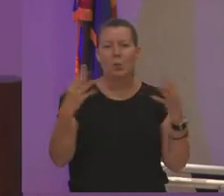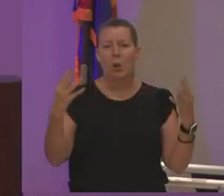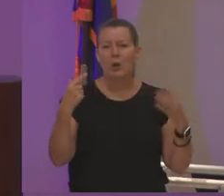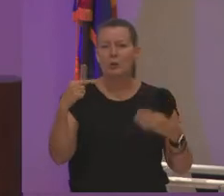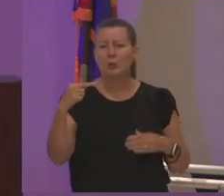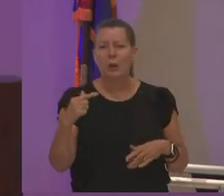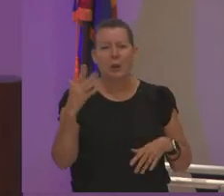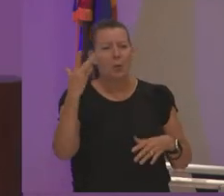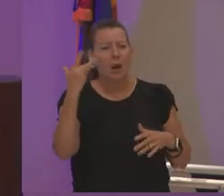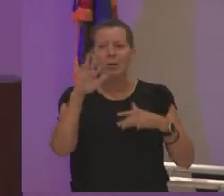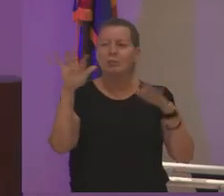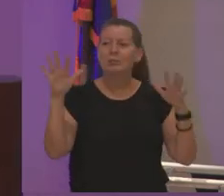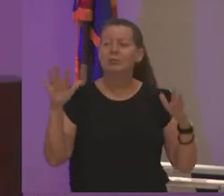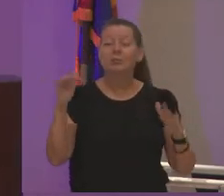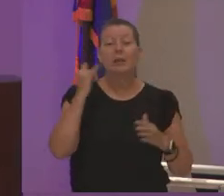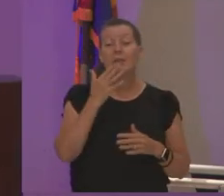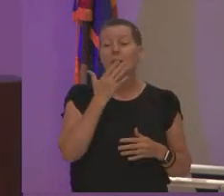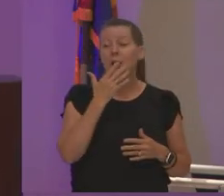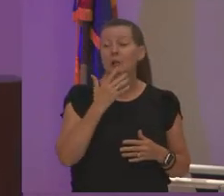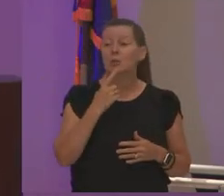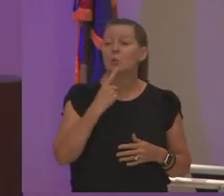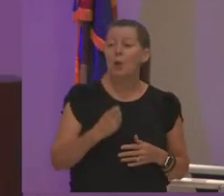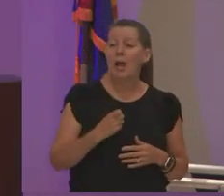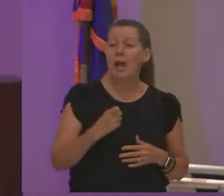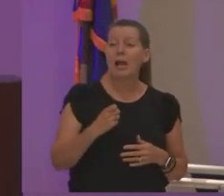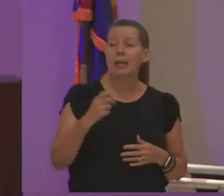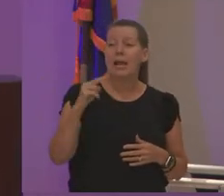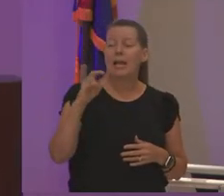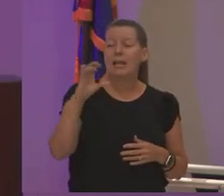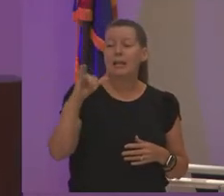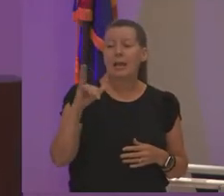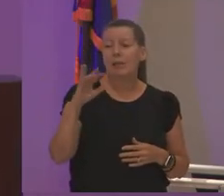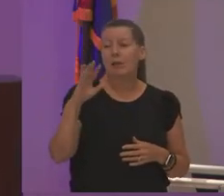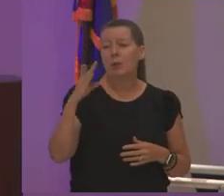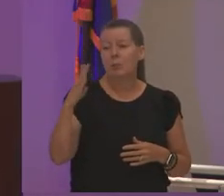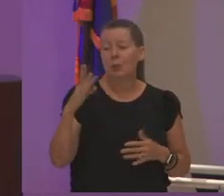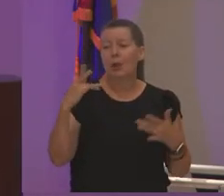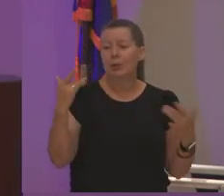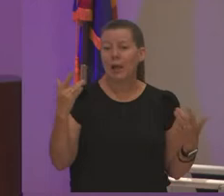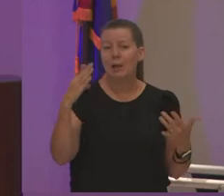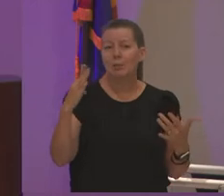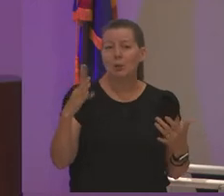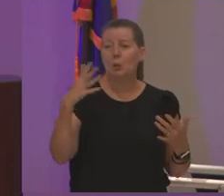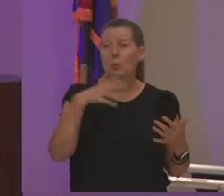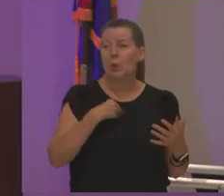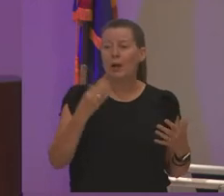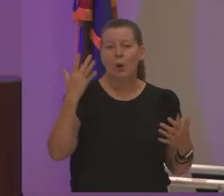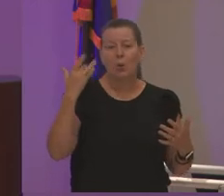the whole thing if our colors are red navy blue light blue white why is this office green i'm just